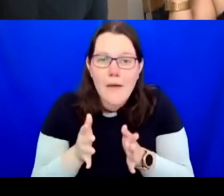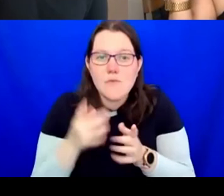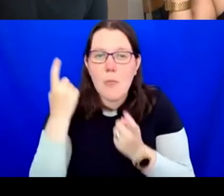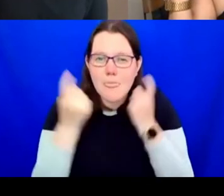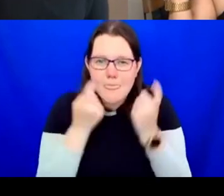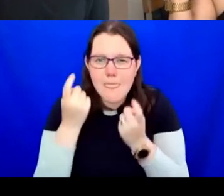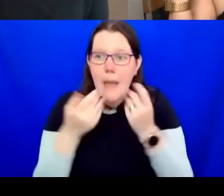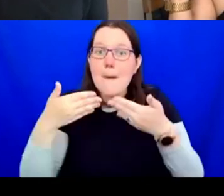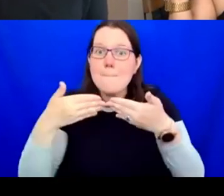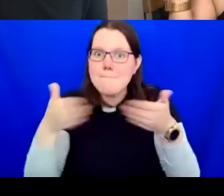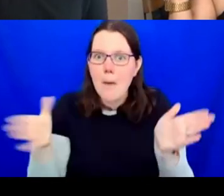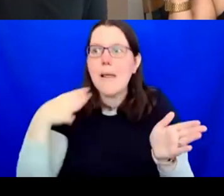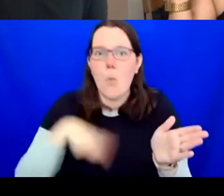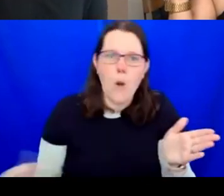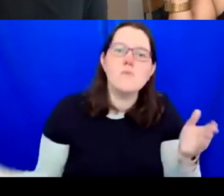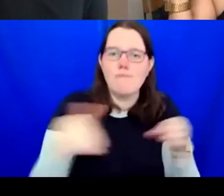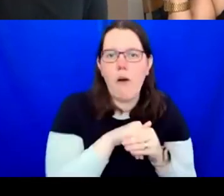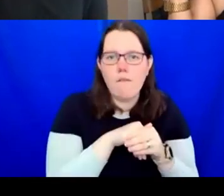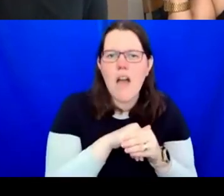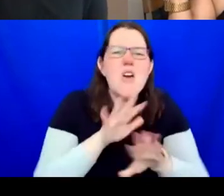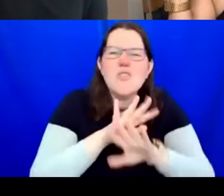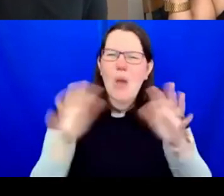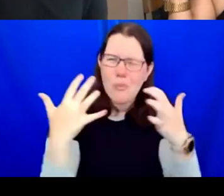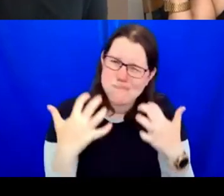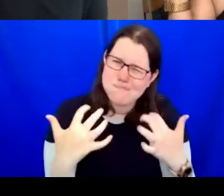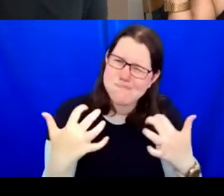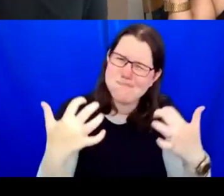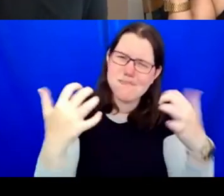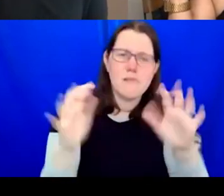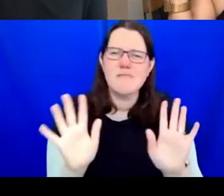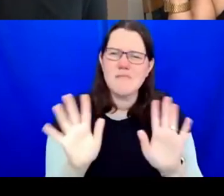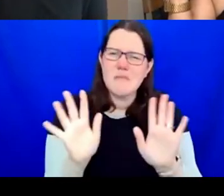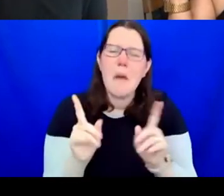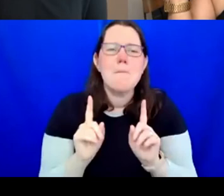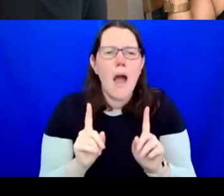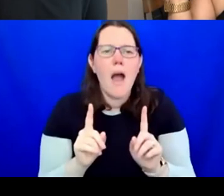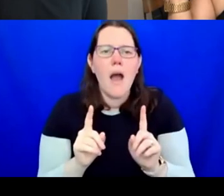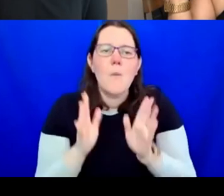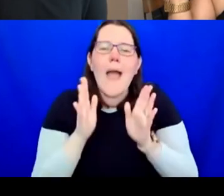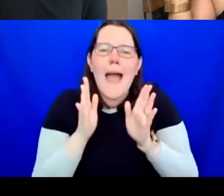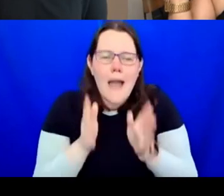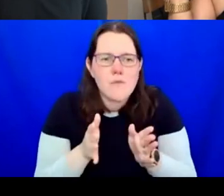big numbers, you know, for things that we do but there has to be that sort of sense of, I suppose,